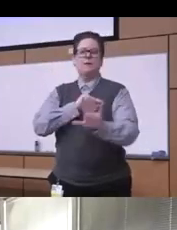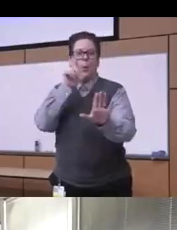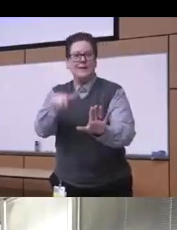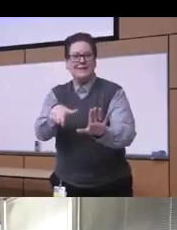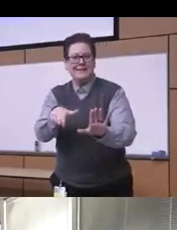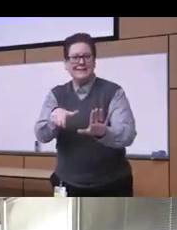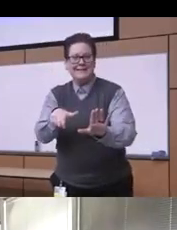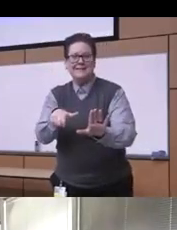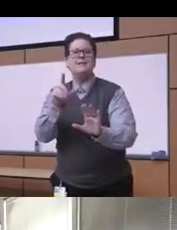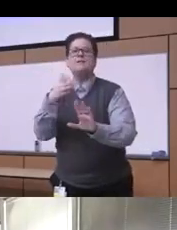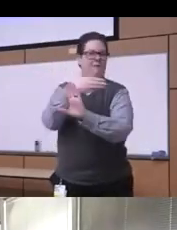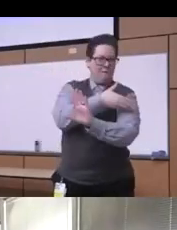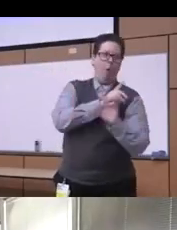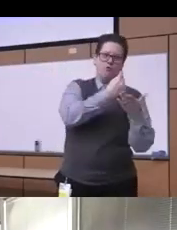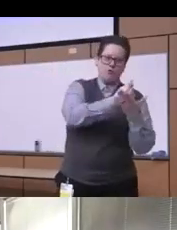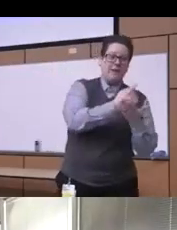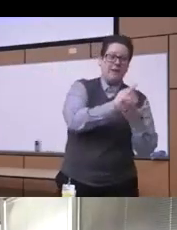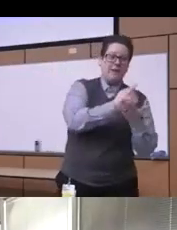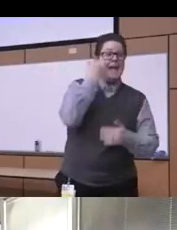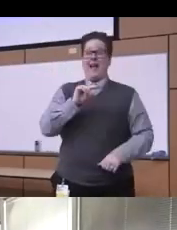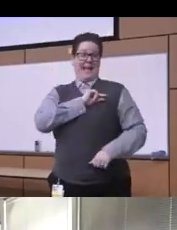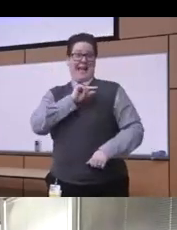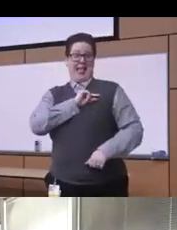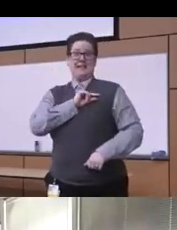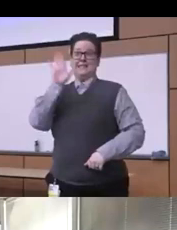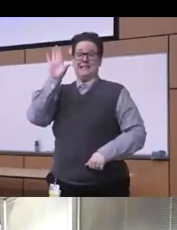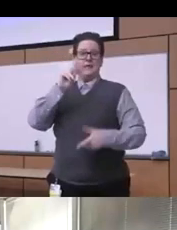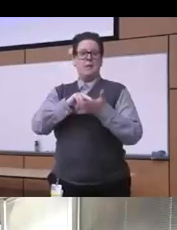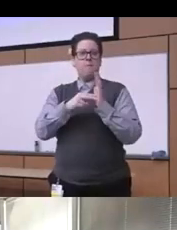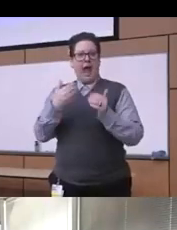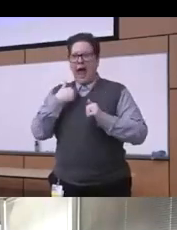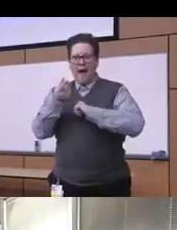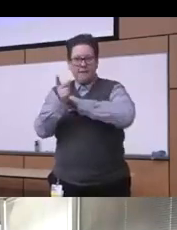this guilty plea will end up triggering federal immigration consequences too you know for a lot